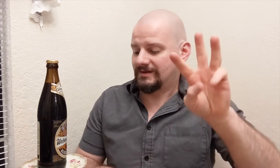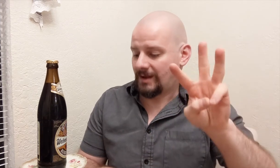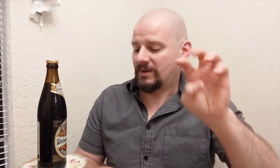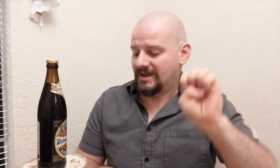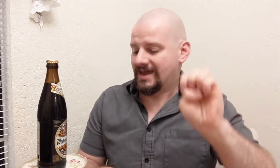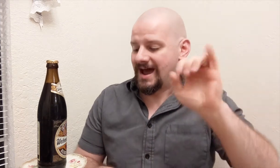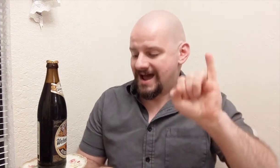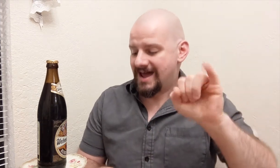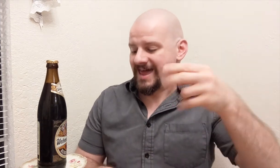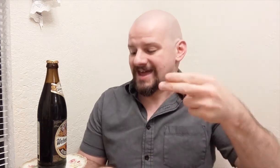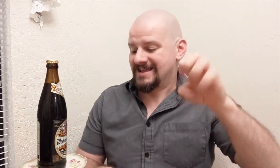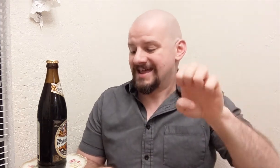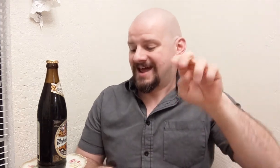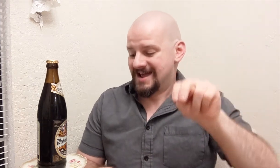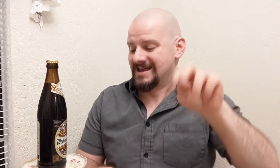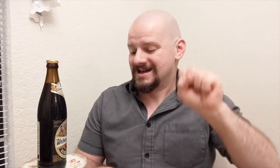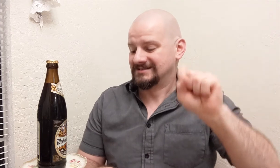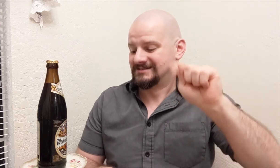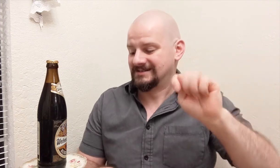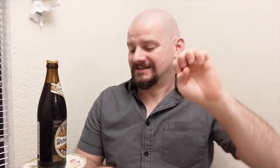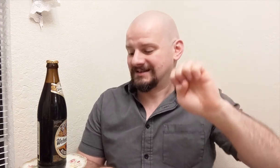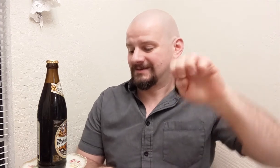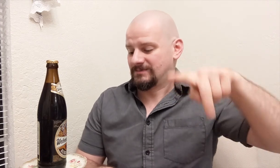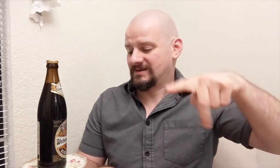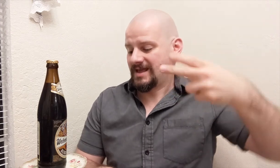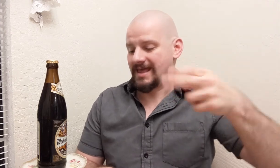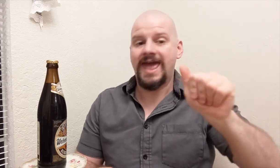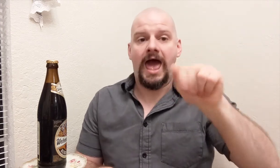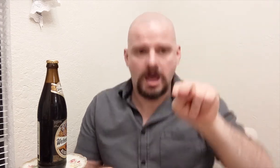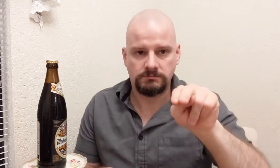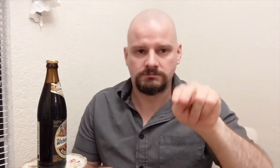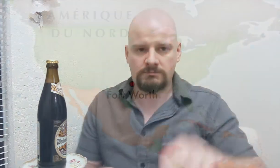Weihenstephan.